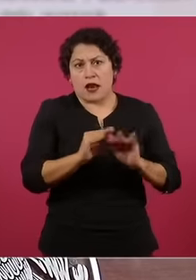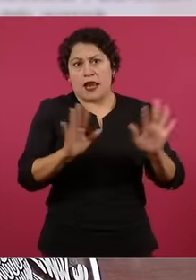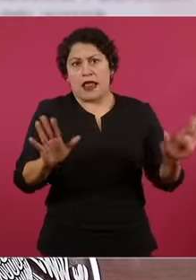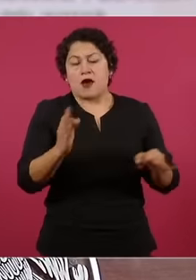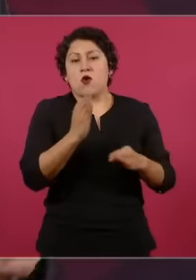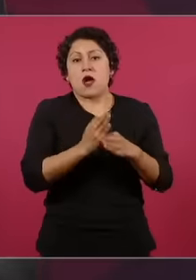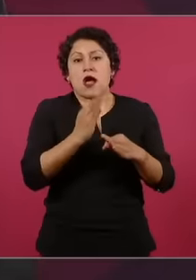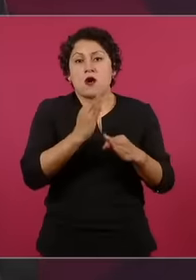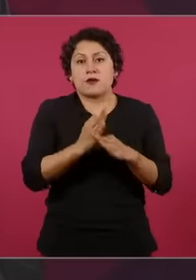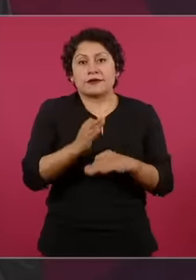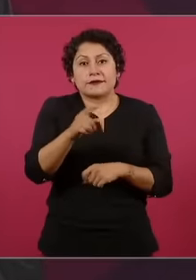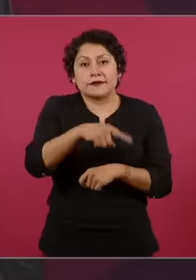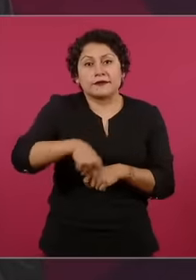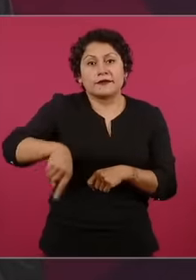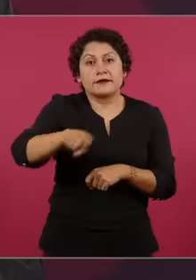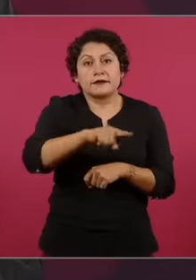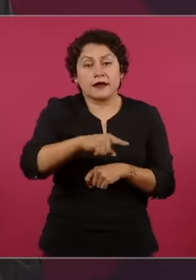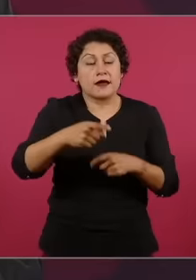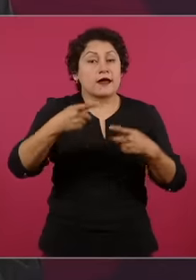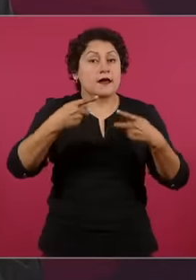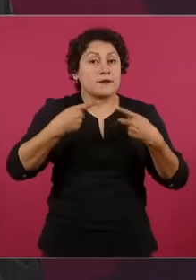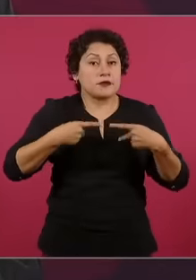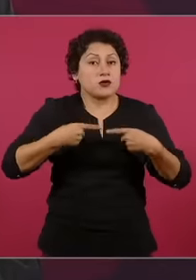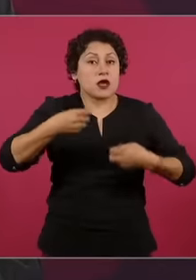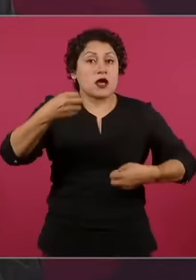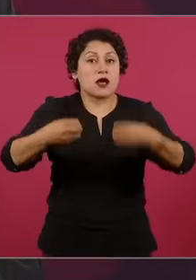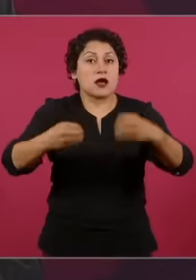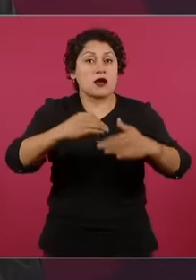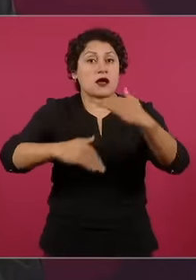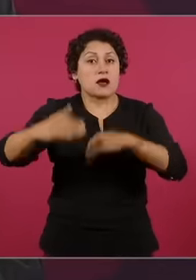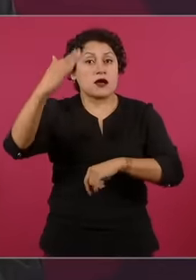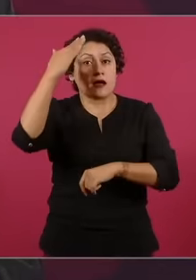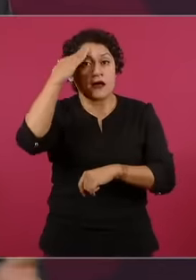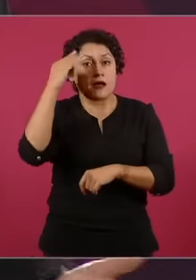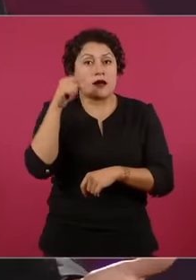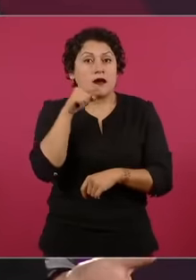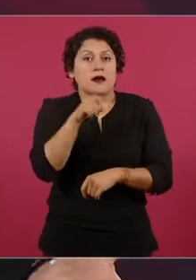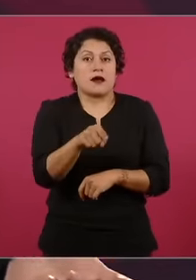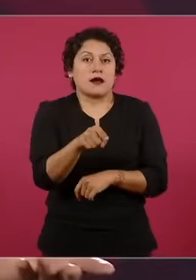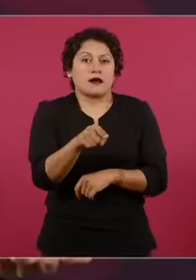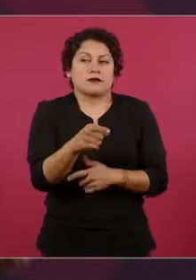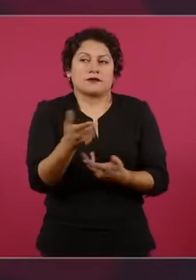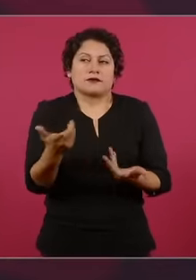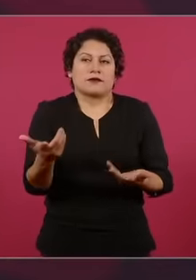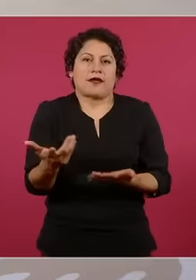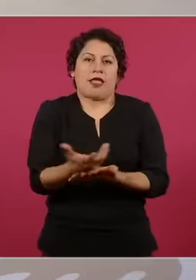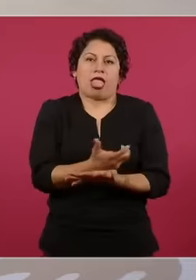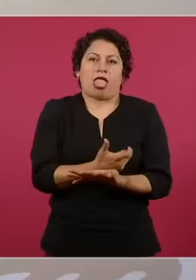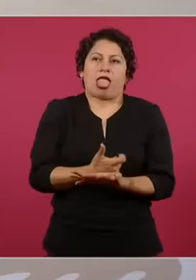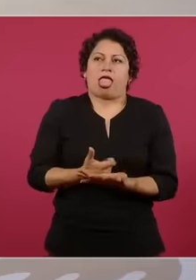imagine how many years